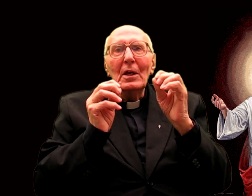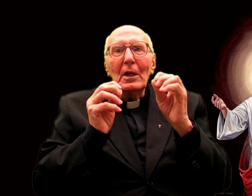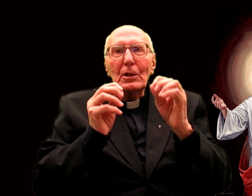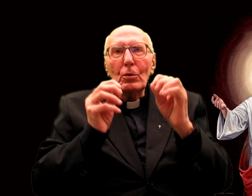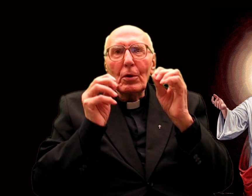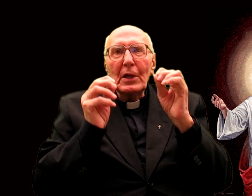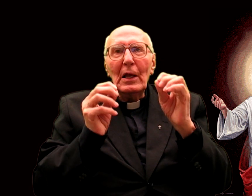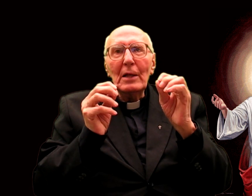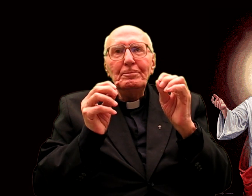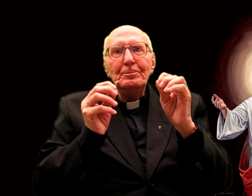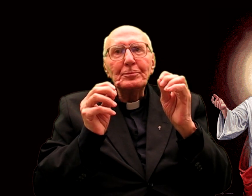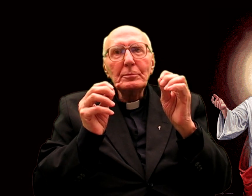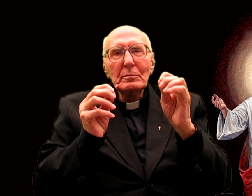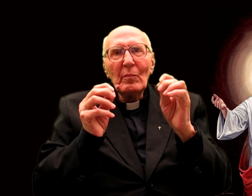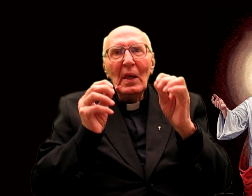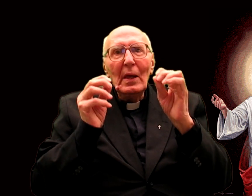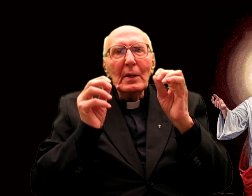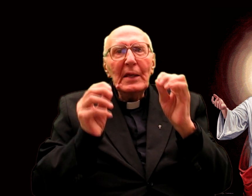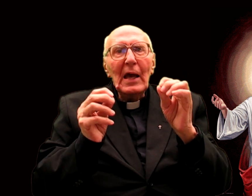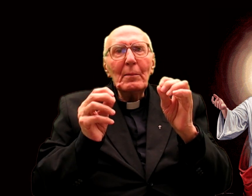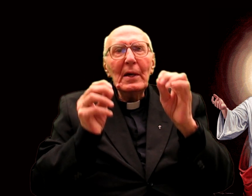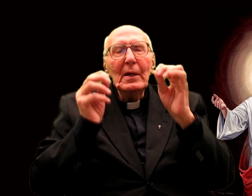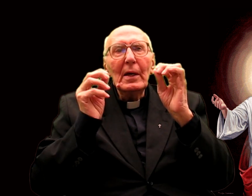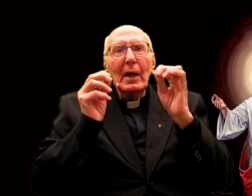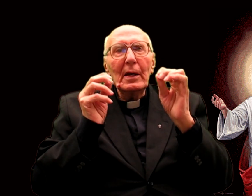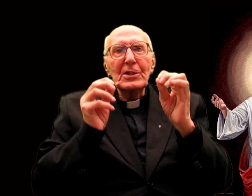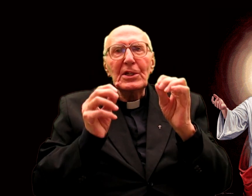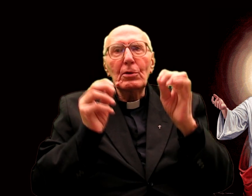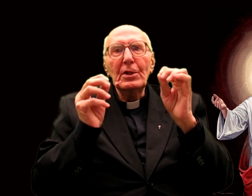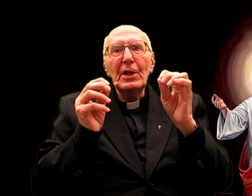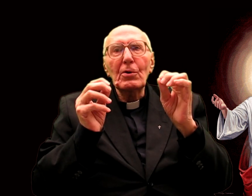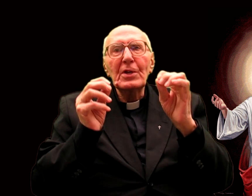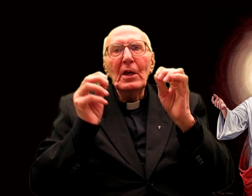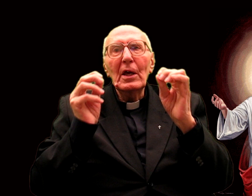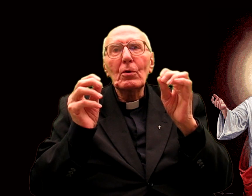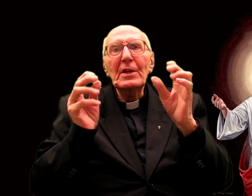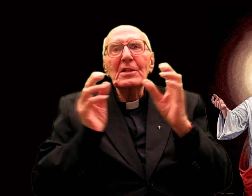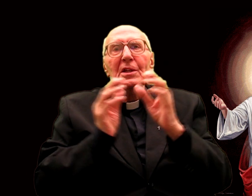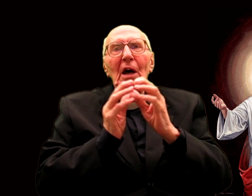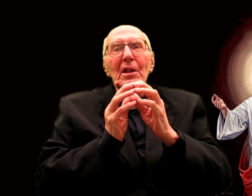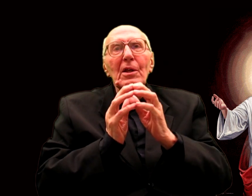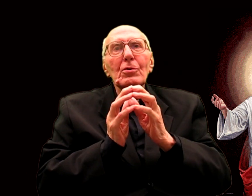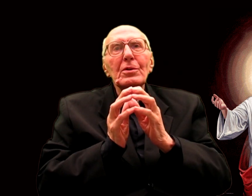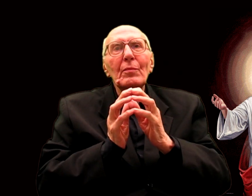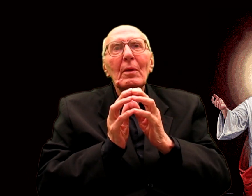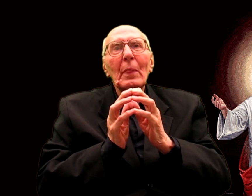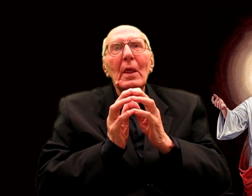and everyone who loves is born of God and knows God.